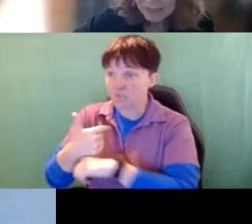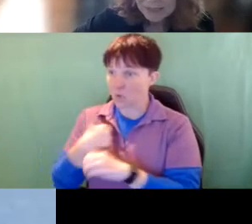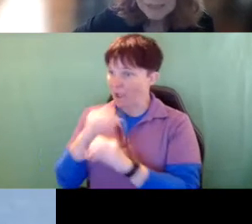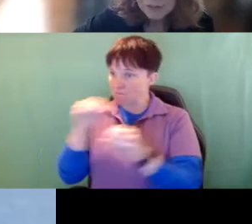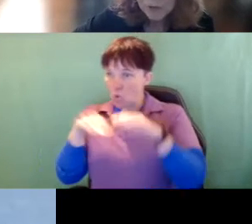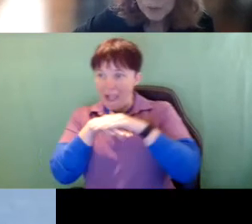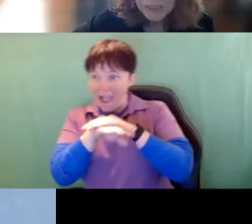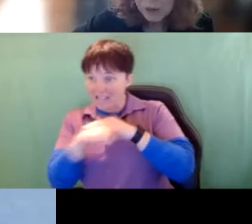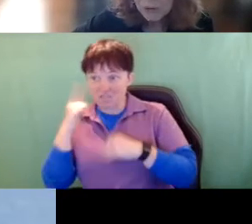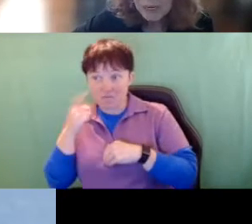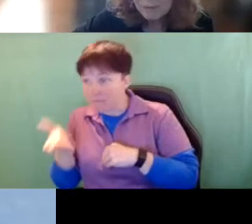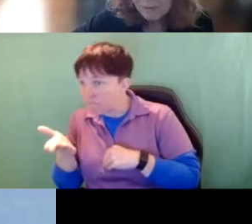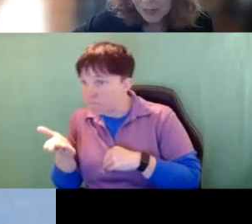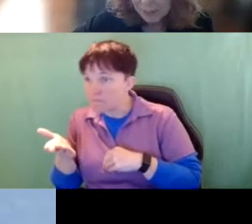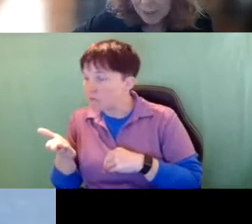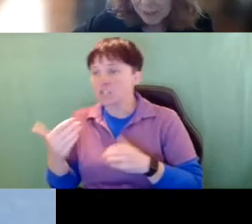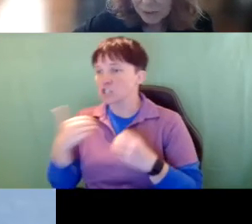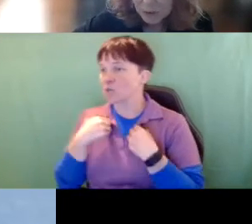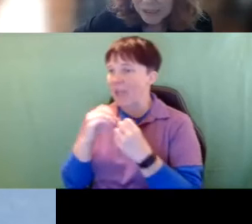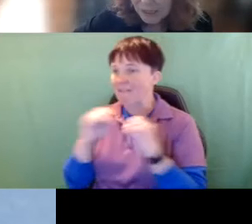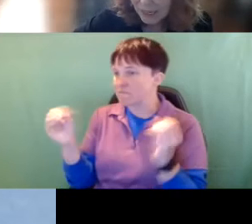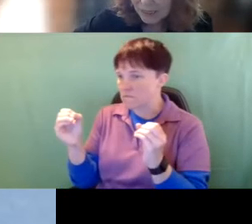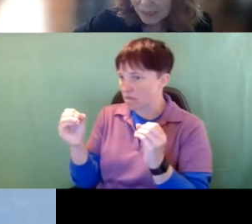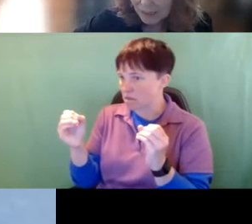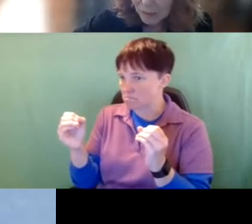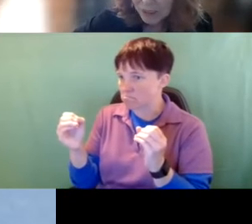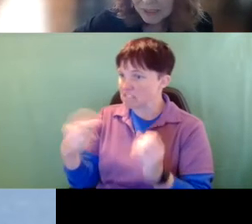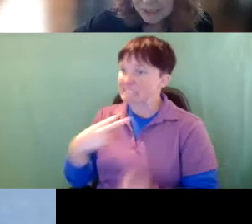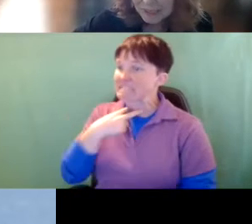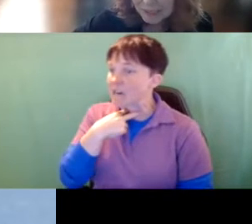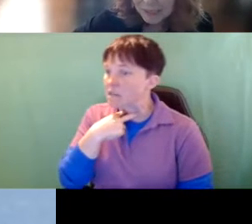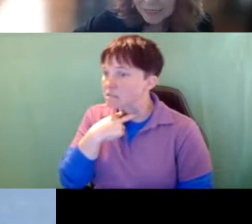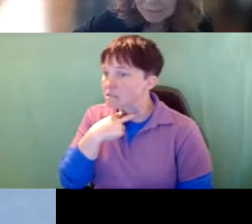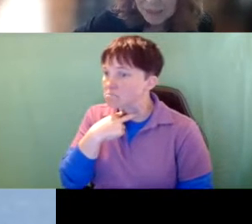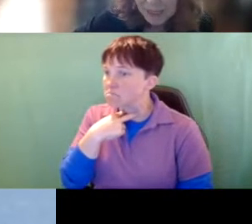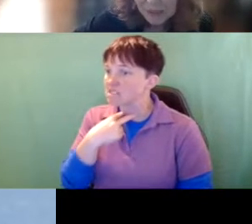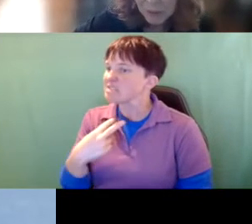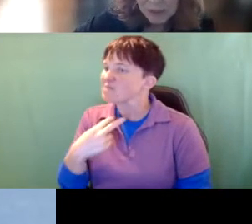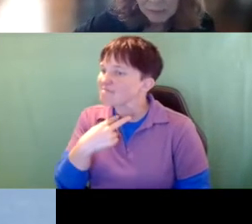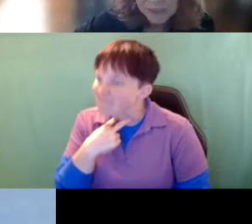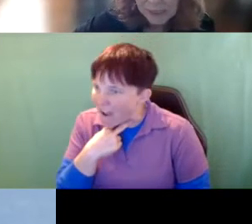therefore we don’t have FAPE. And we’re stuck, we are stuck at the place where the